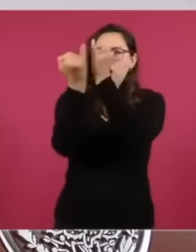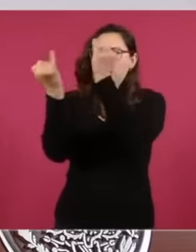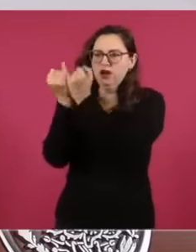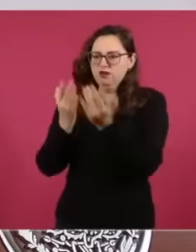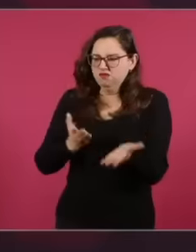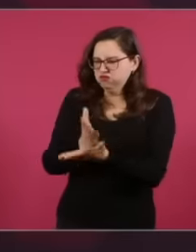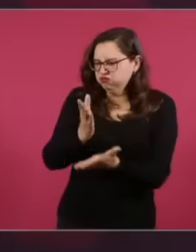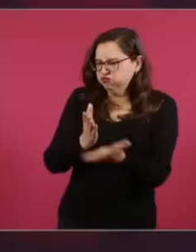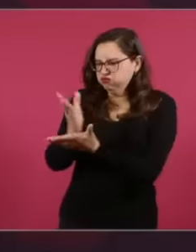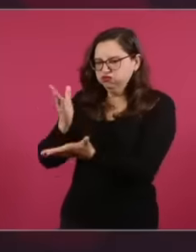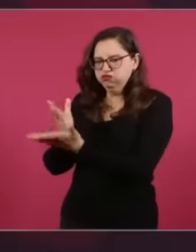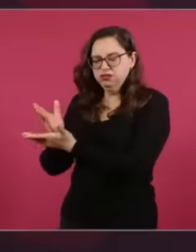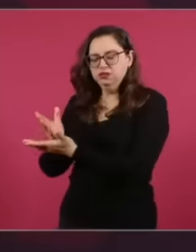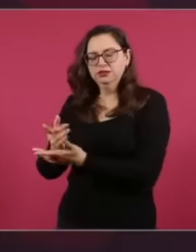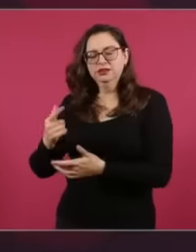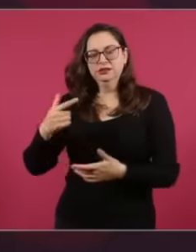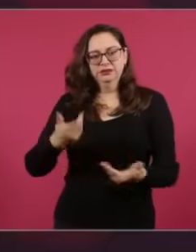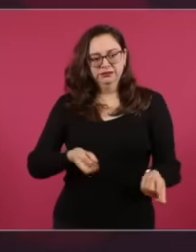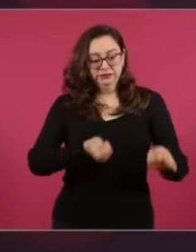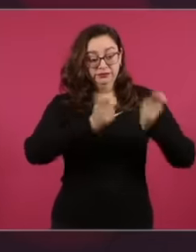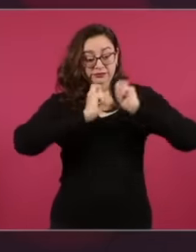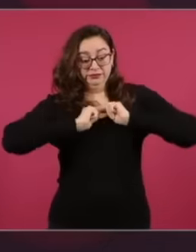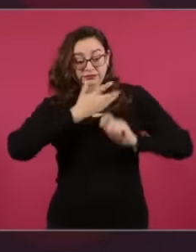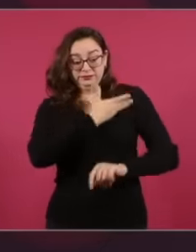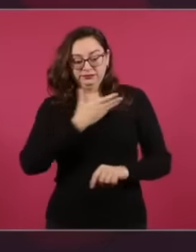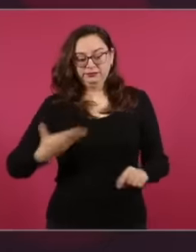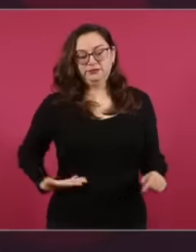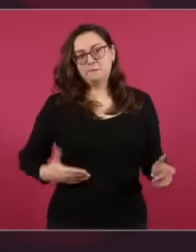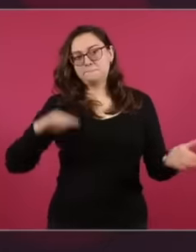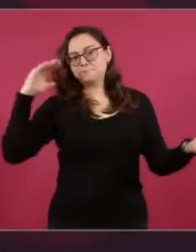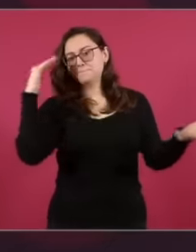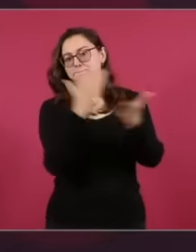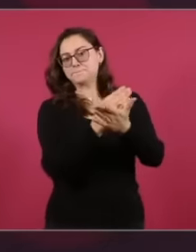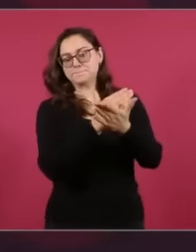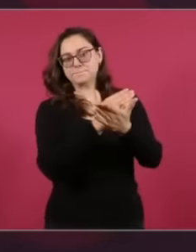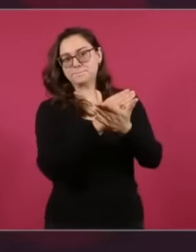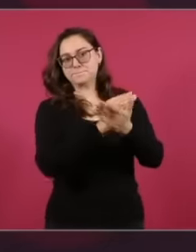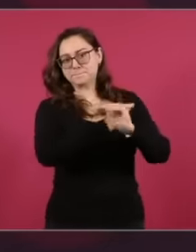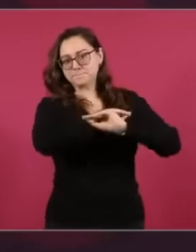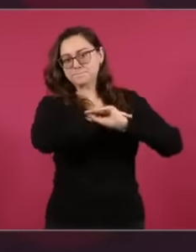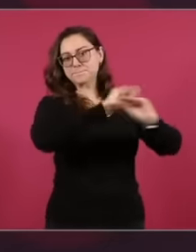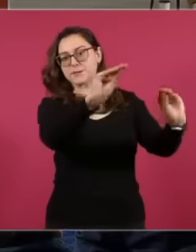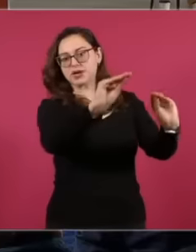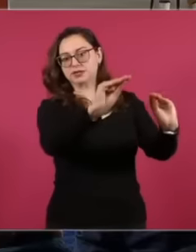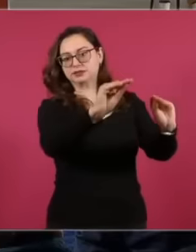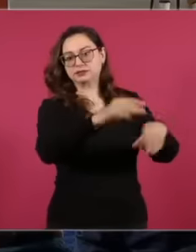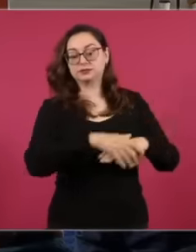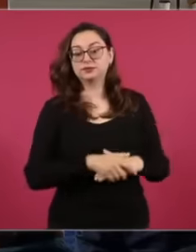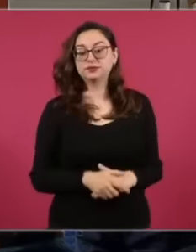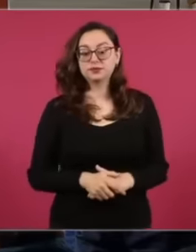That basically holds true even with what happened, for example, with